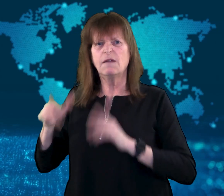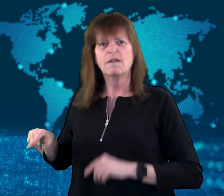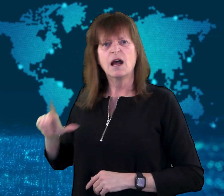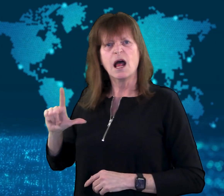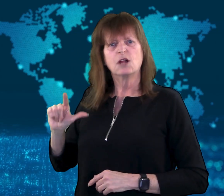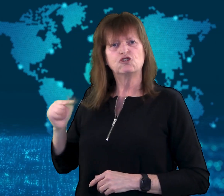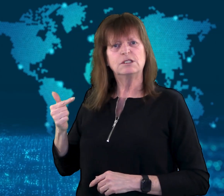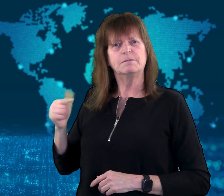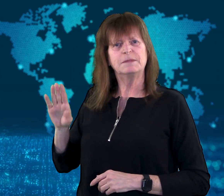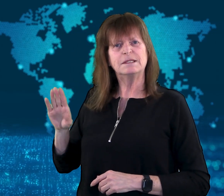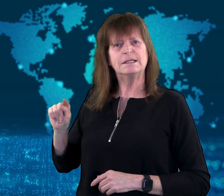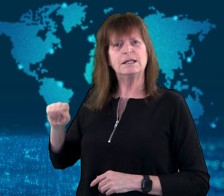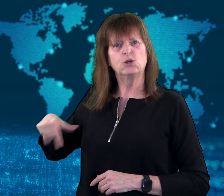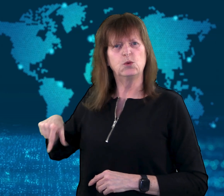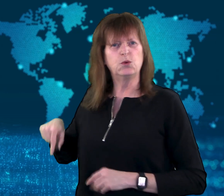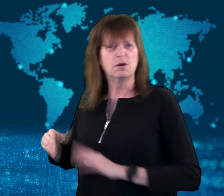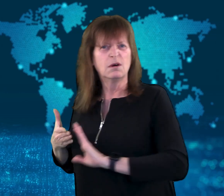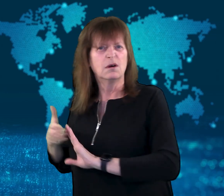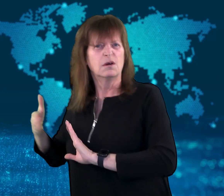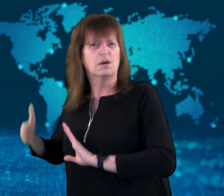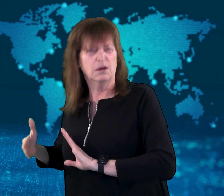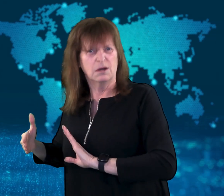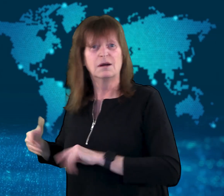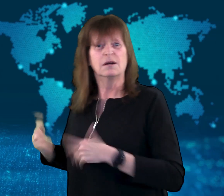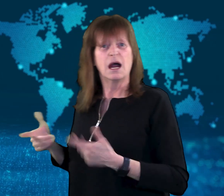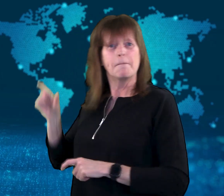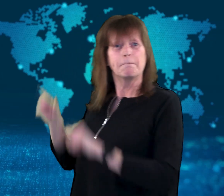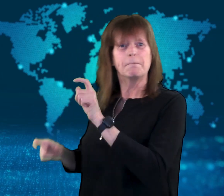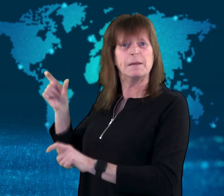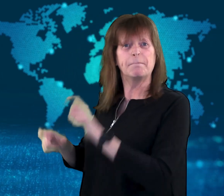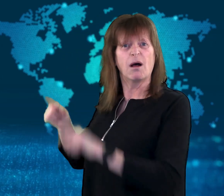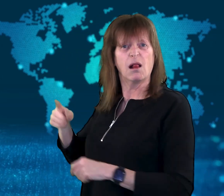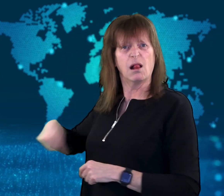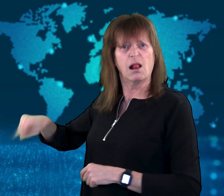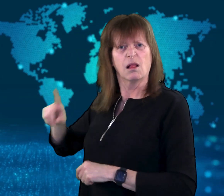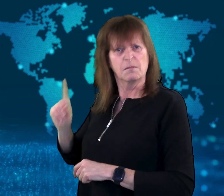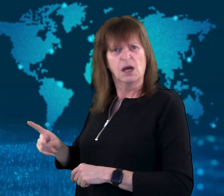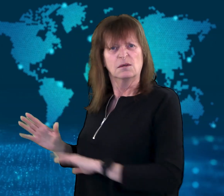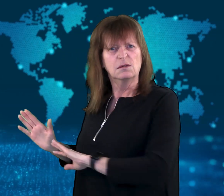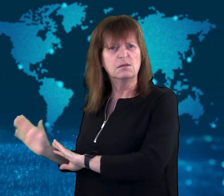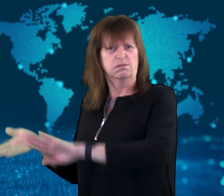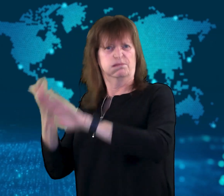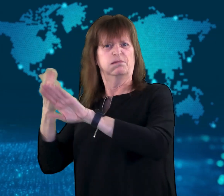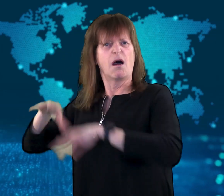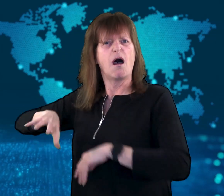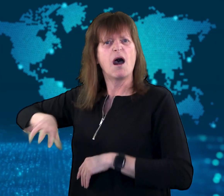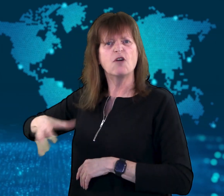if same-sex marriage were to be permitted.